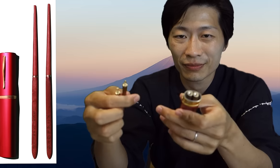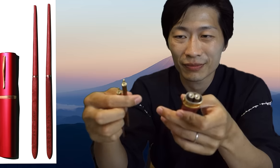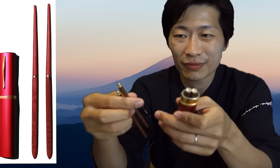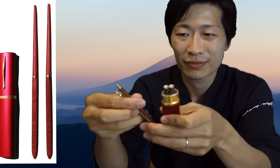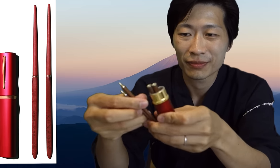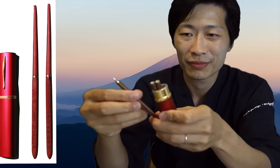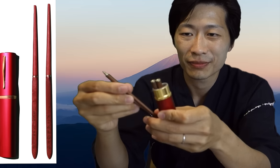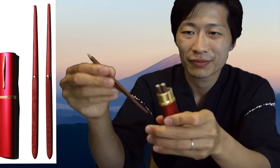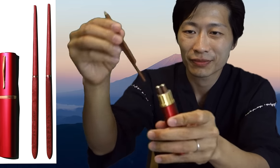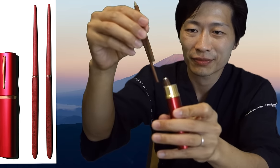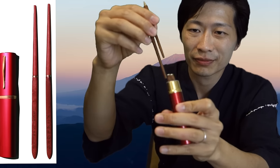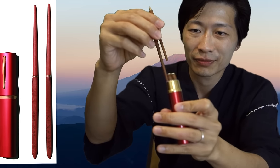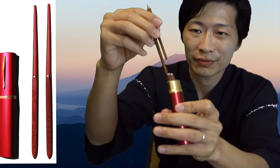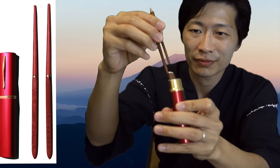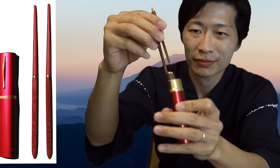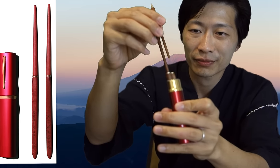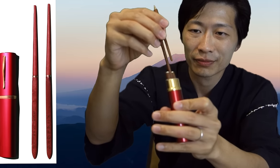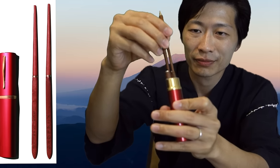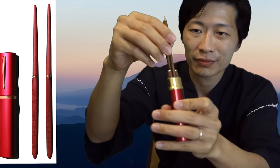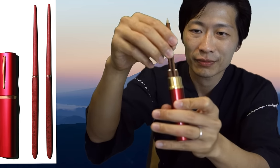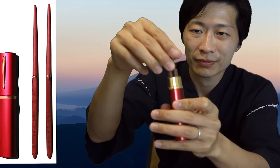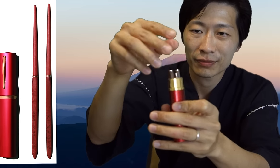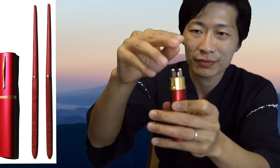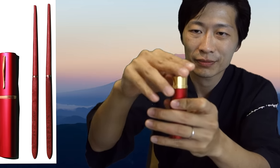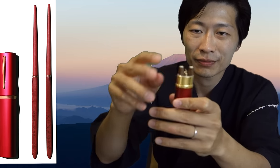chopstick can fit into the travel case